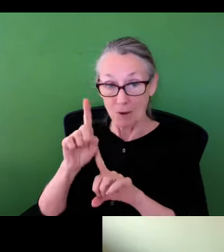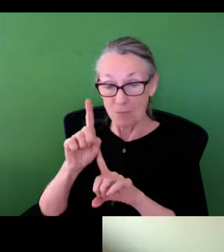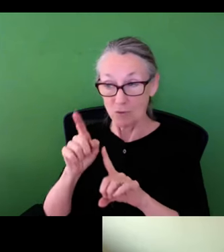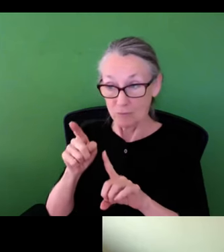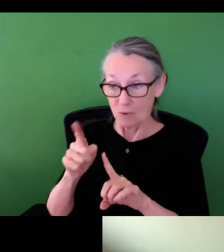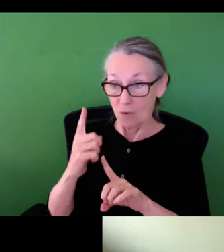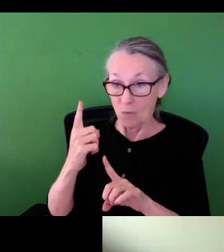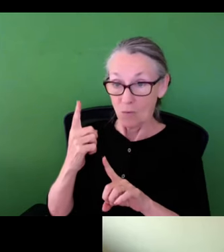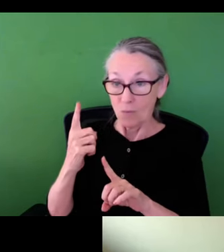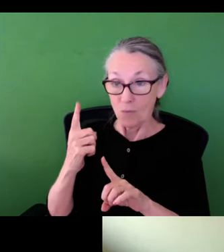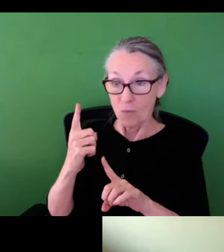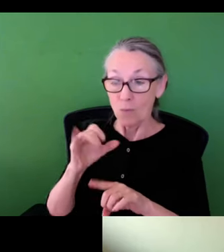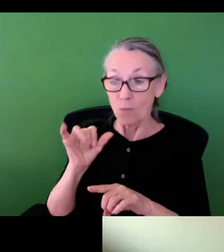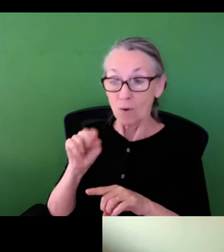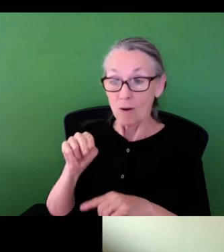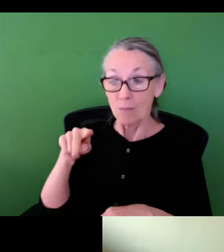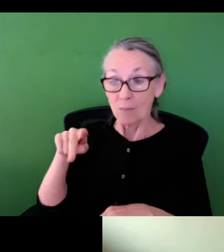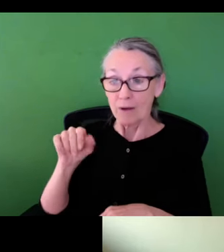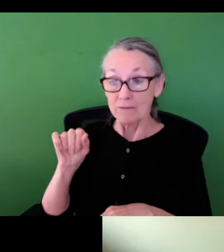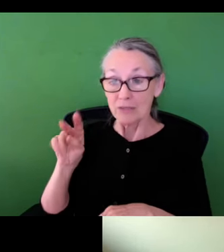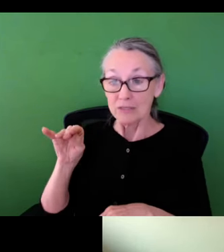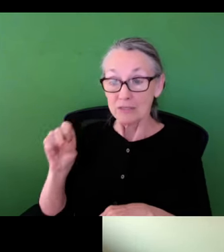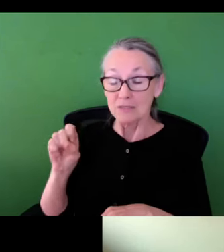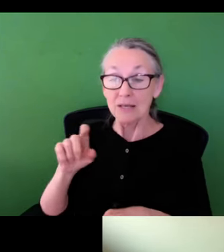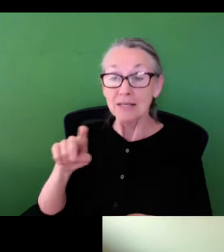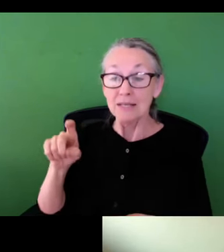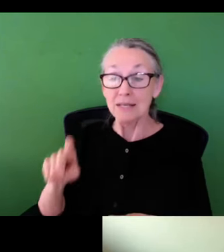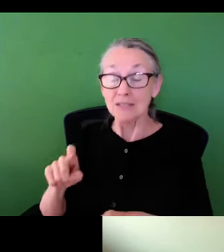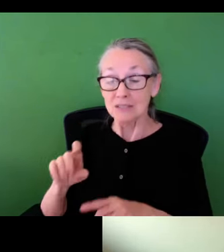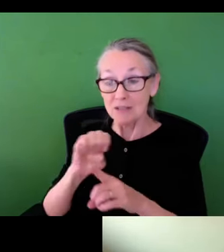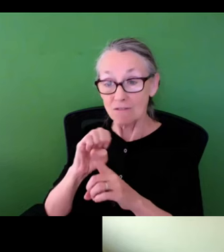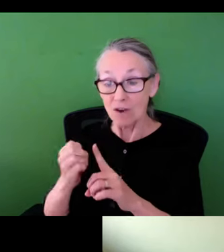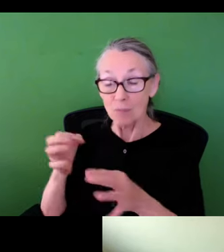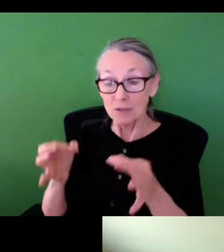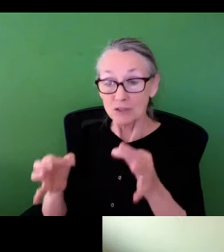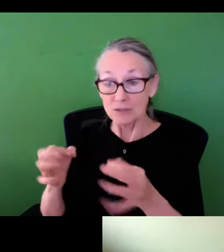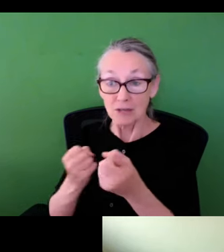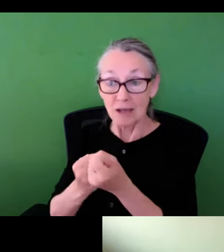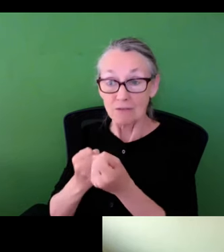of my training around community engagement work. I was also mentor by Juan Patas, the Director of the